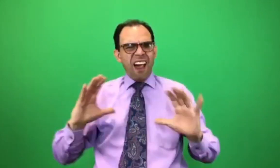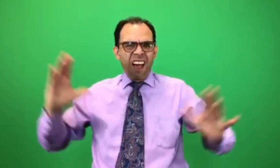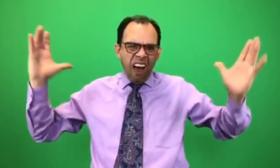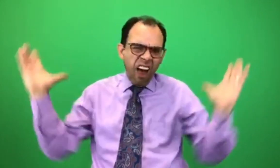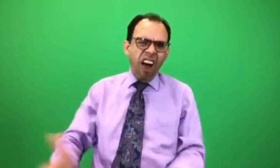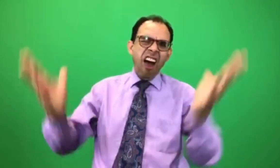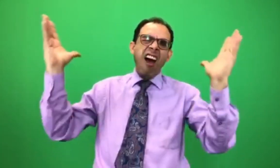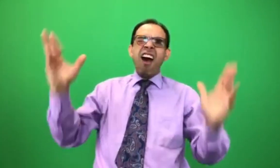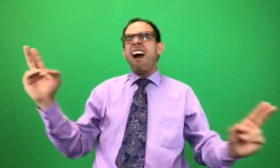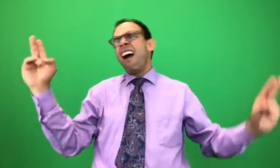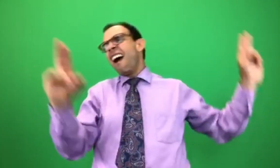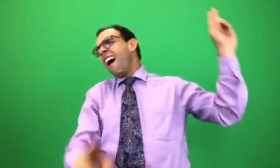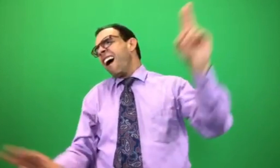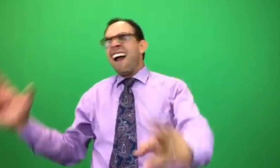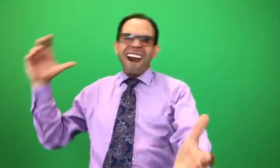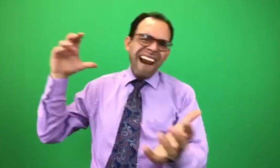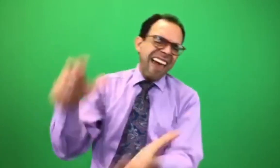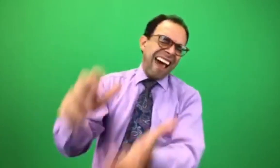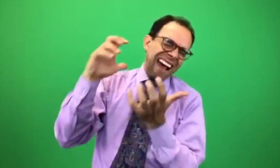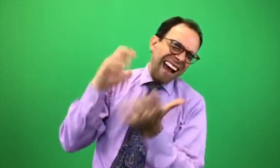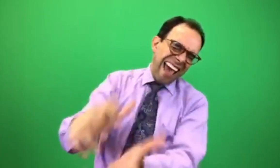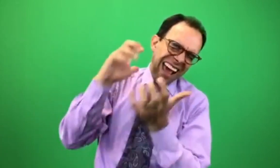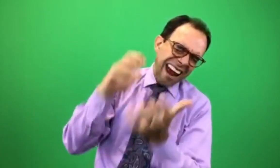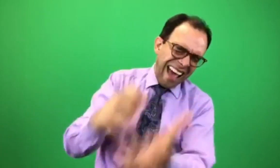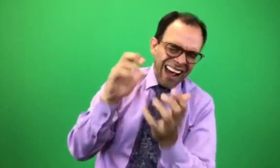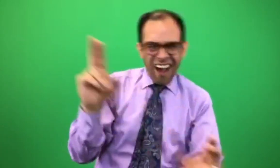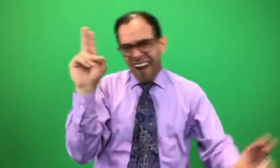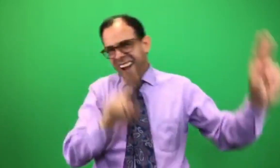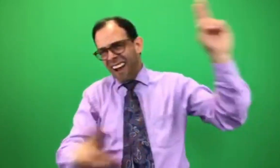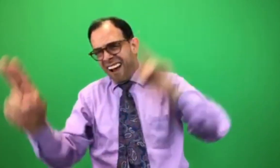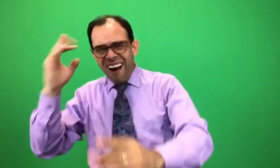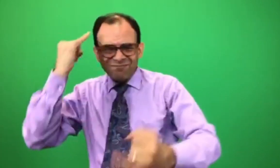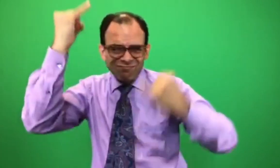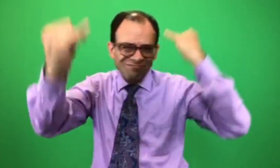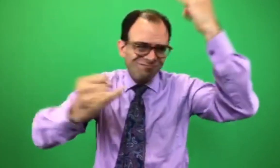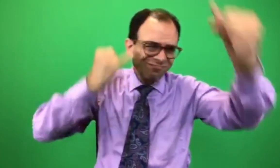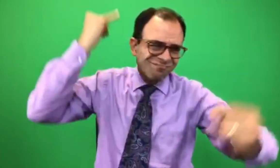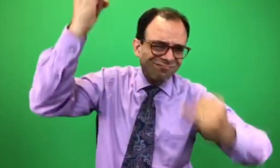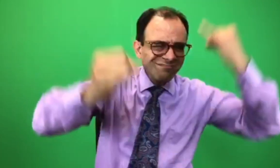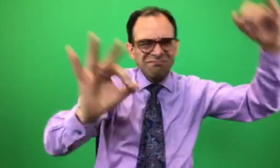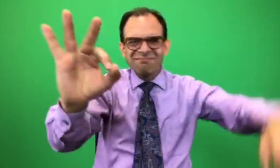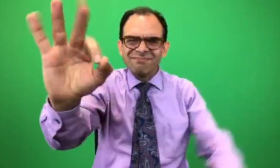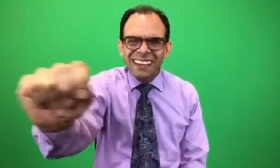It bring them together and allow them to share fun stories. They have fun.